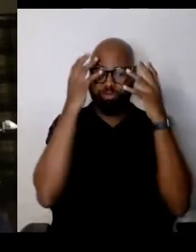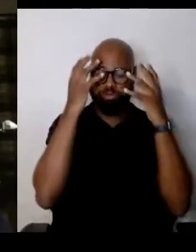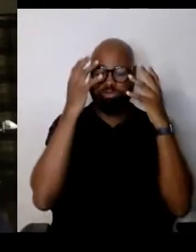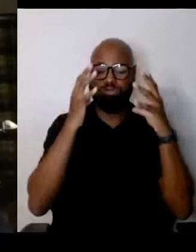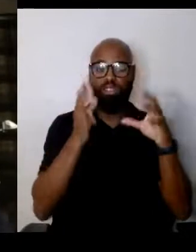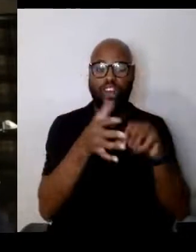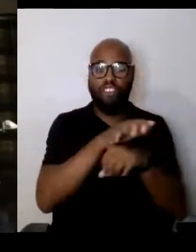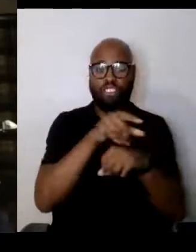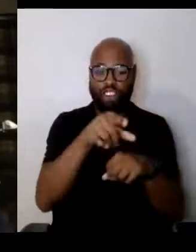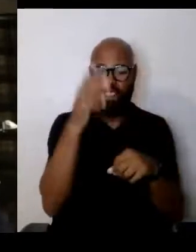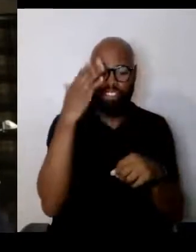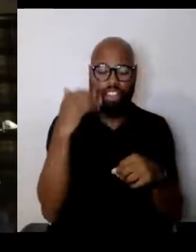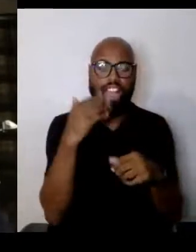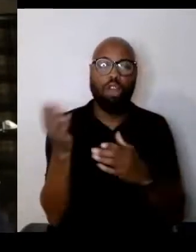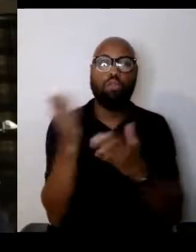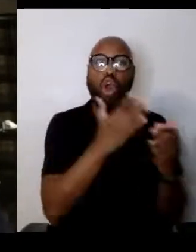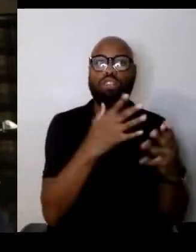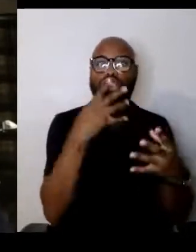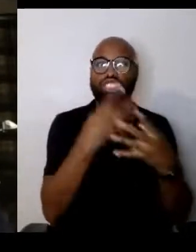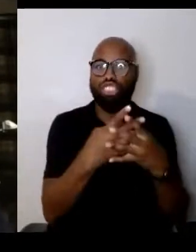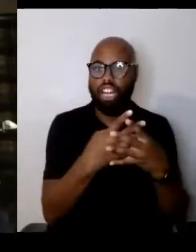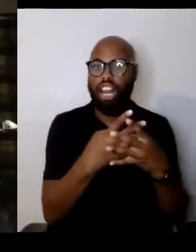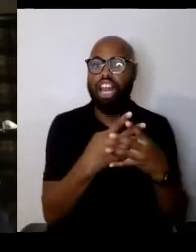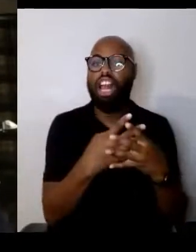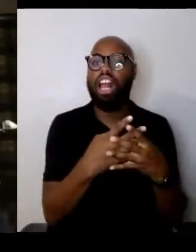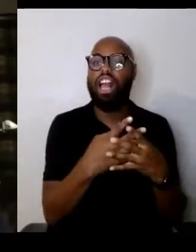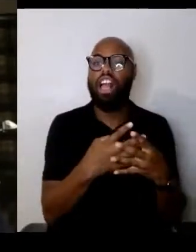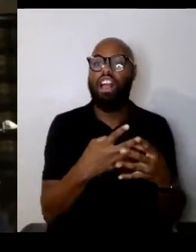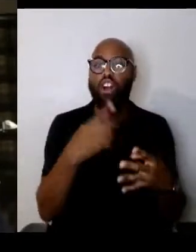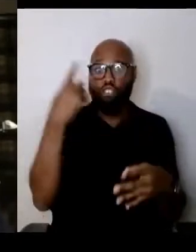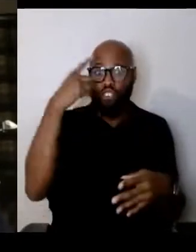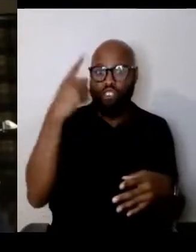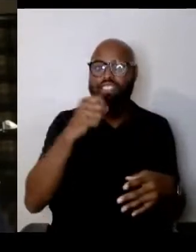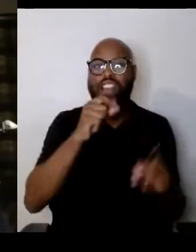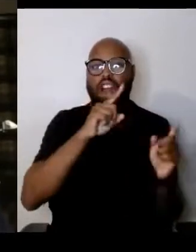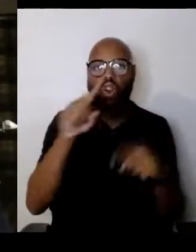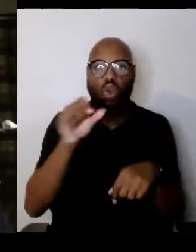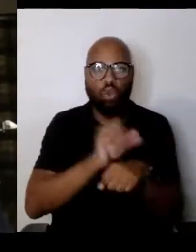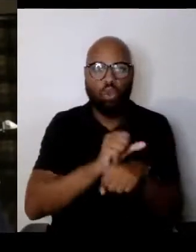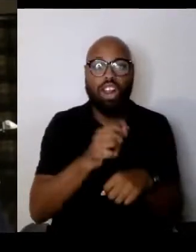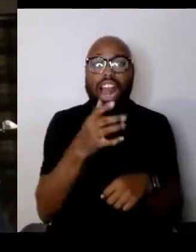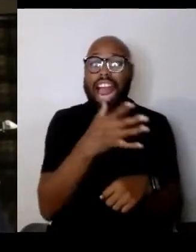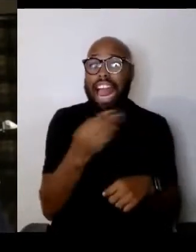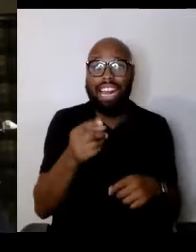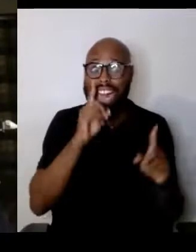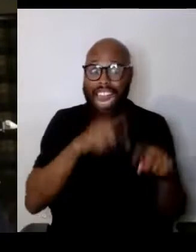the sentence for not going to work was death. My father came in,